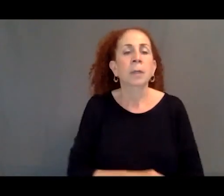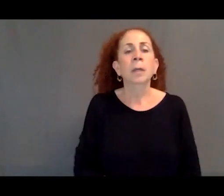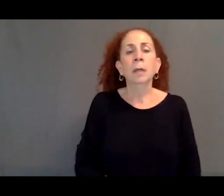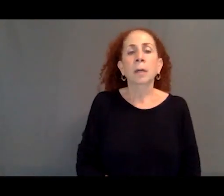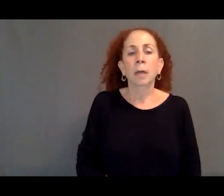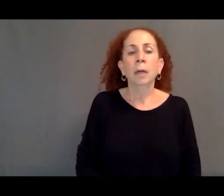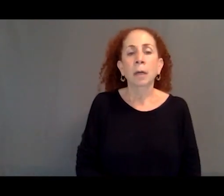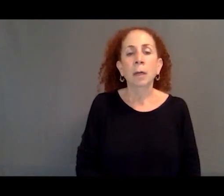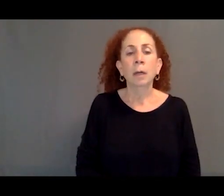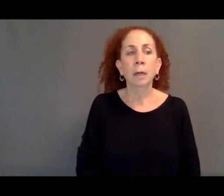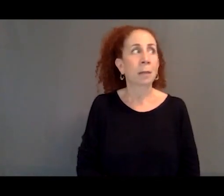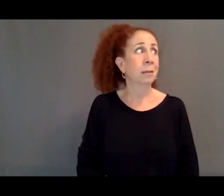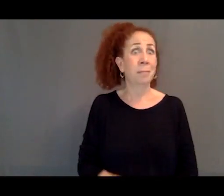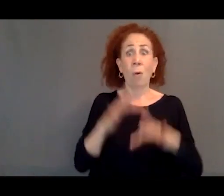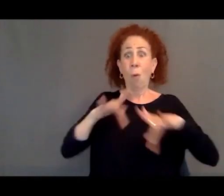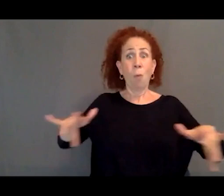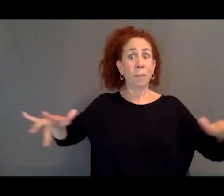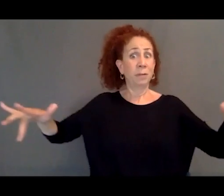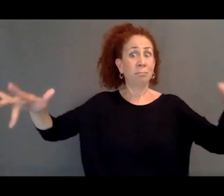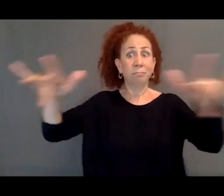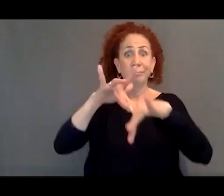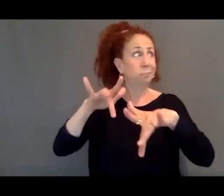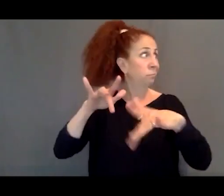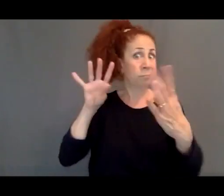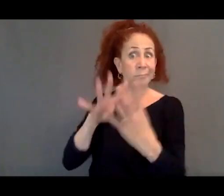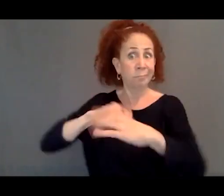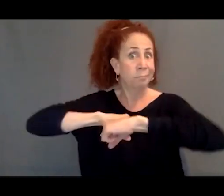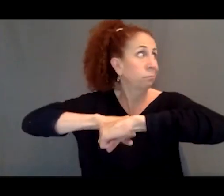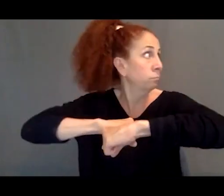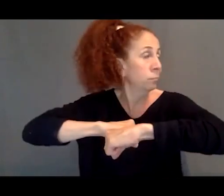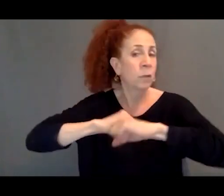And they were out in the open. It was winter or becoming winter, and it was cold.